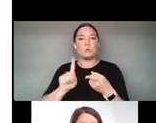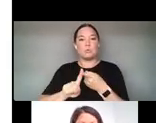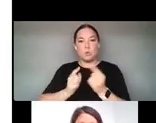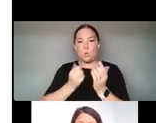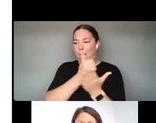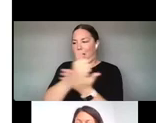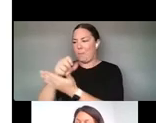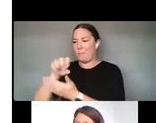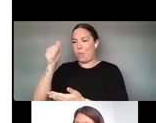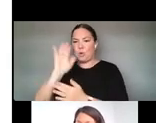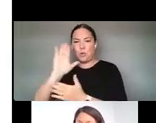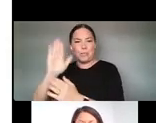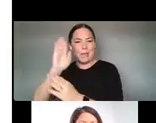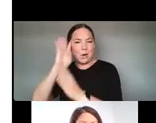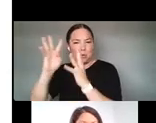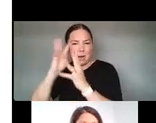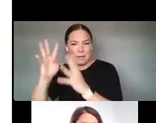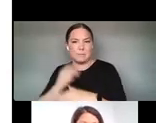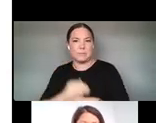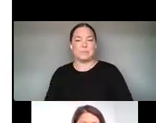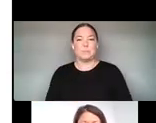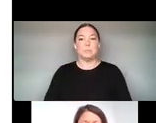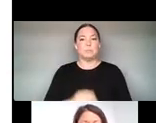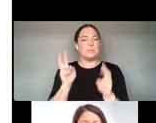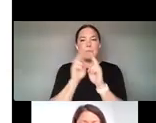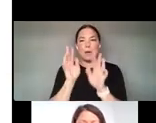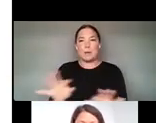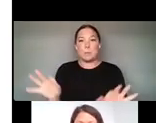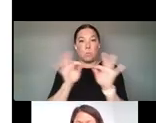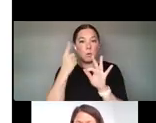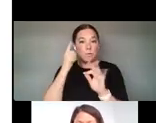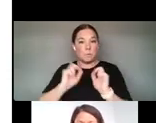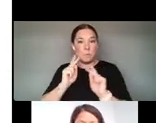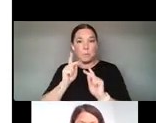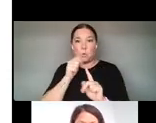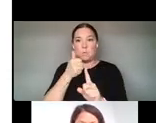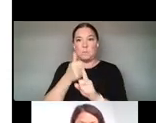WILL BE OF IMPORTANCE FOR THOSE INTERESTED IN THE CREATIVE ECONOMY ASPECT OF THIS REPORT.